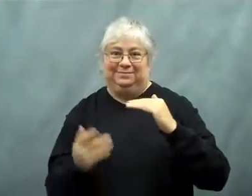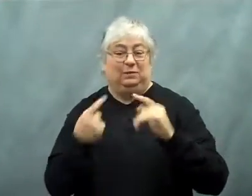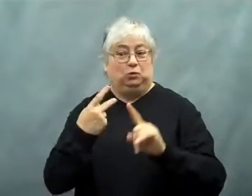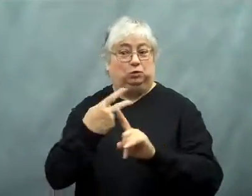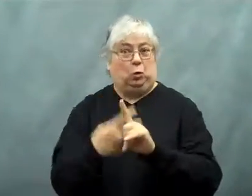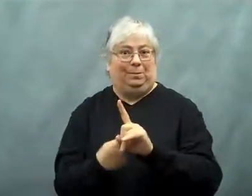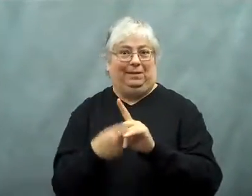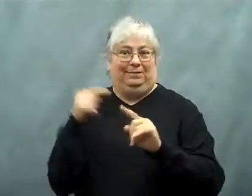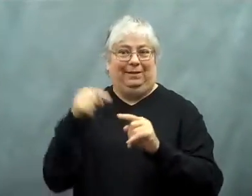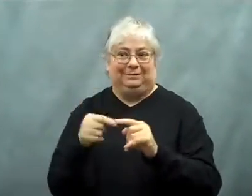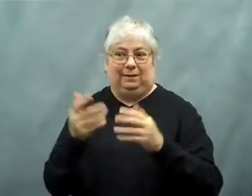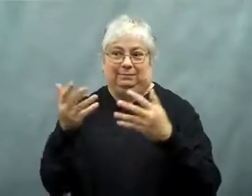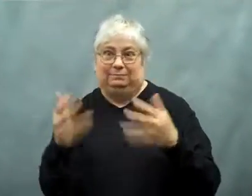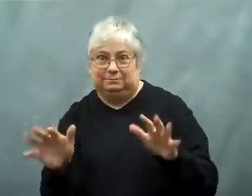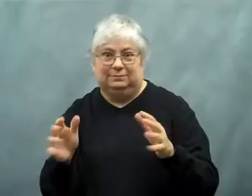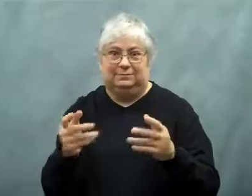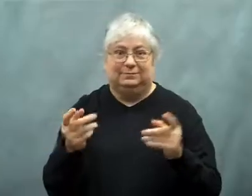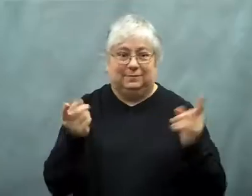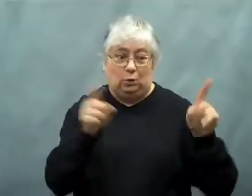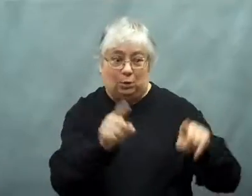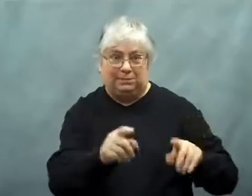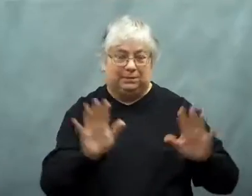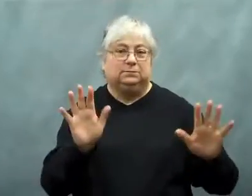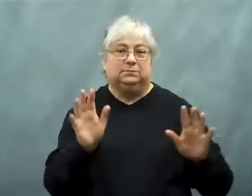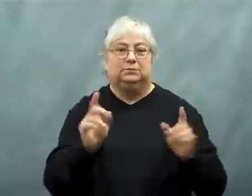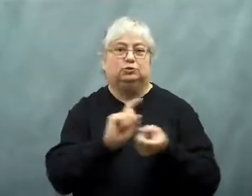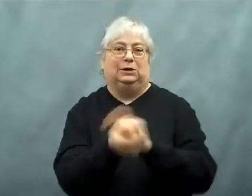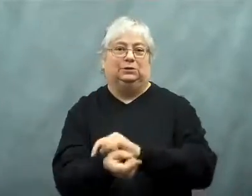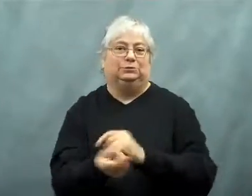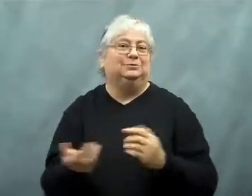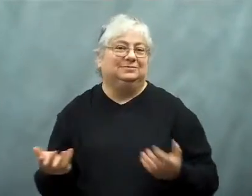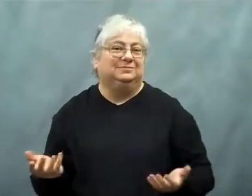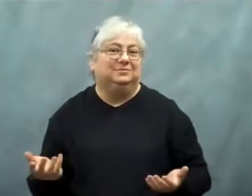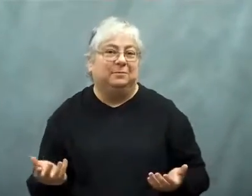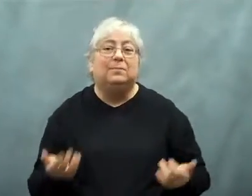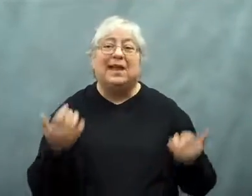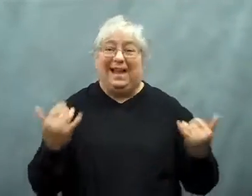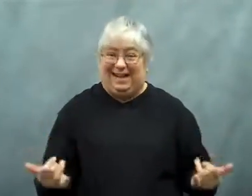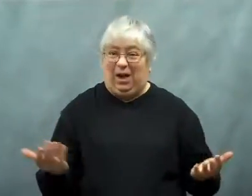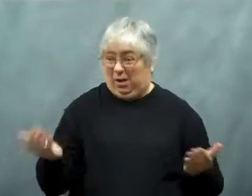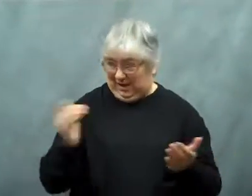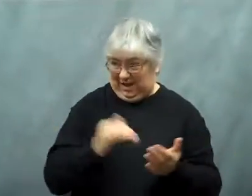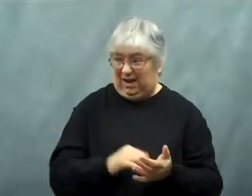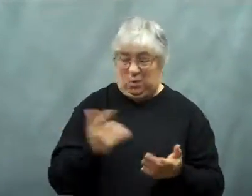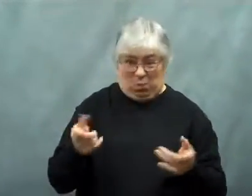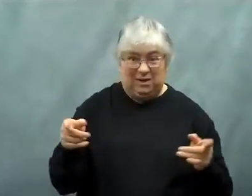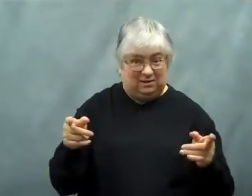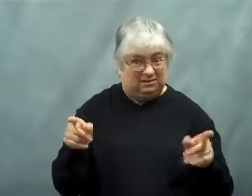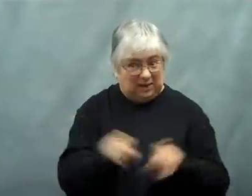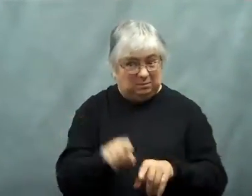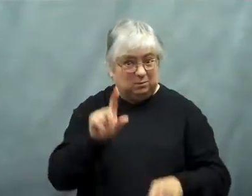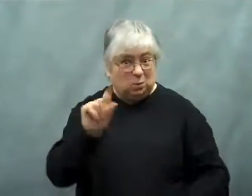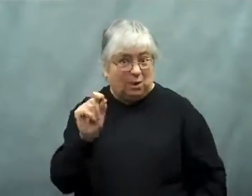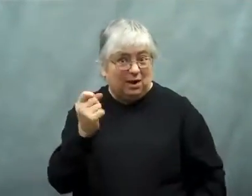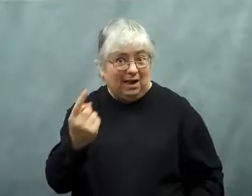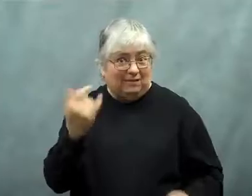for two months until an agreement is reached.